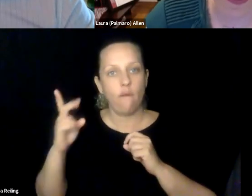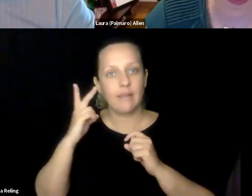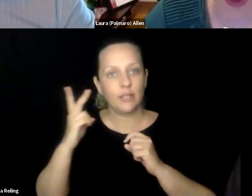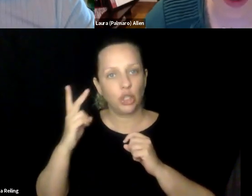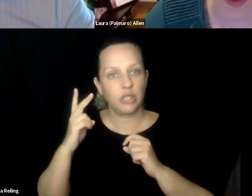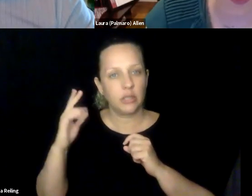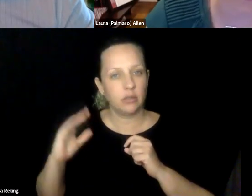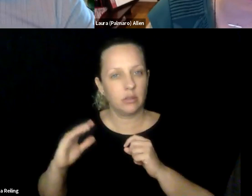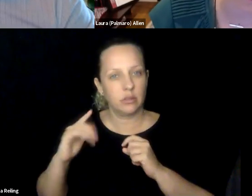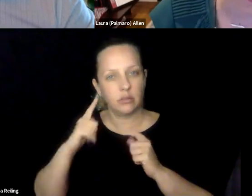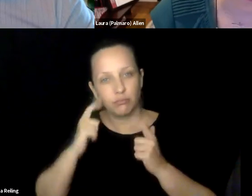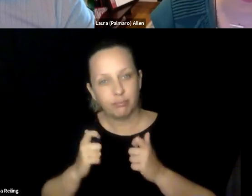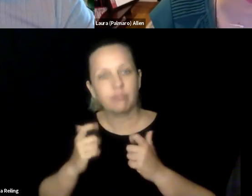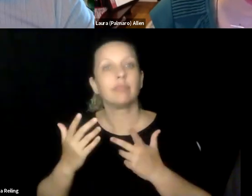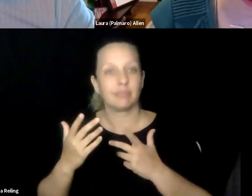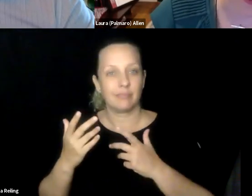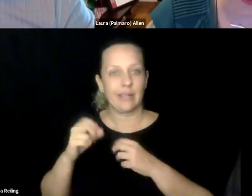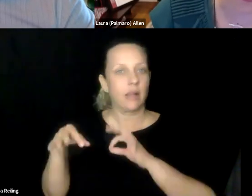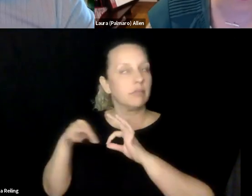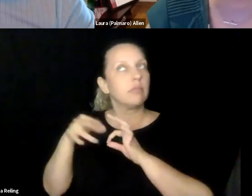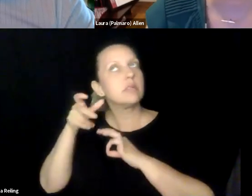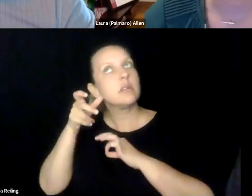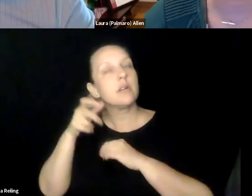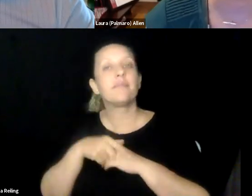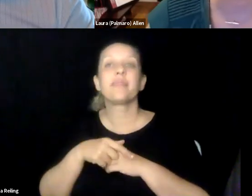description, again, to give our blind and low-vision users more context